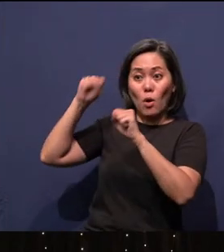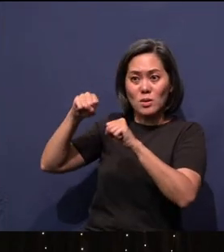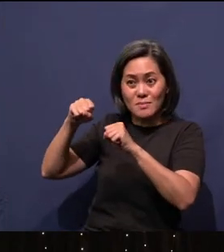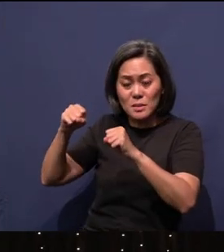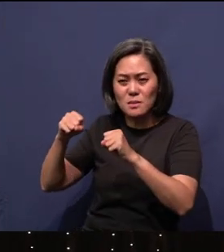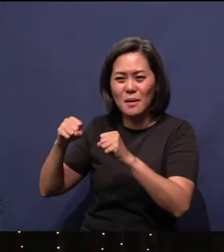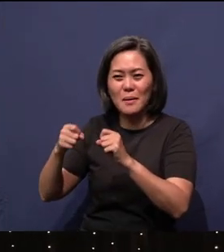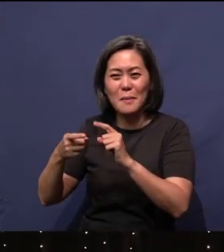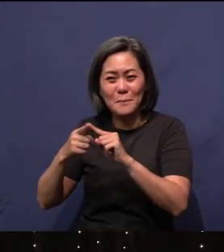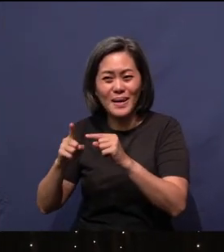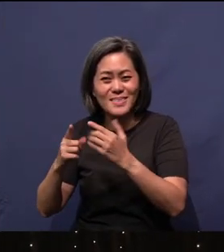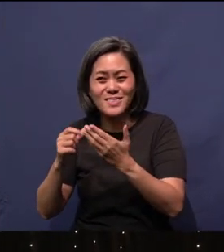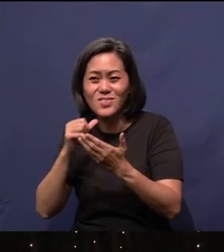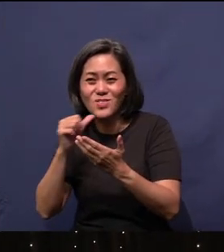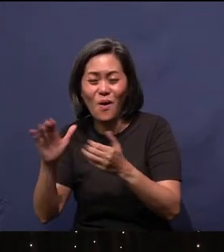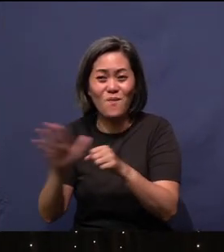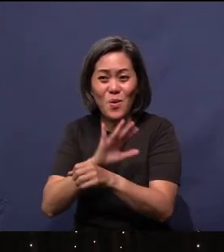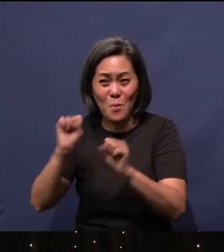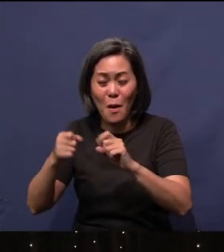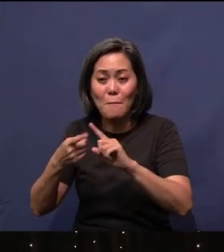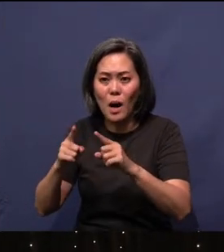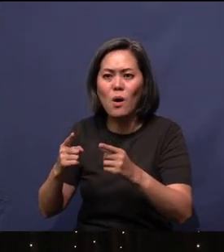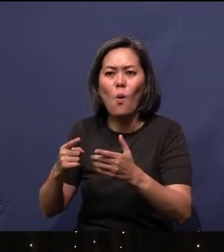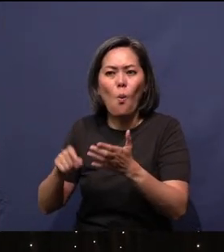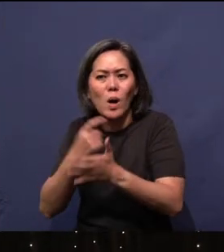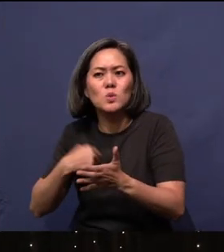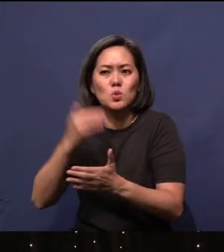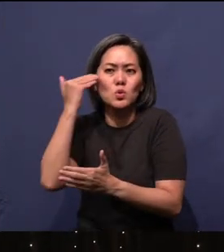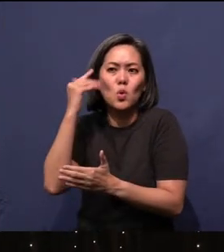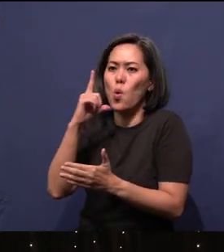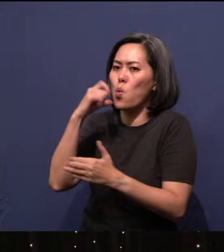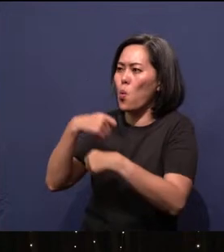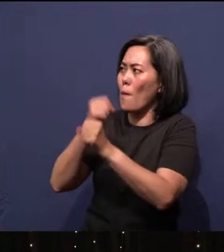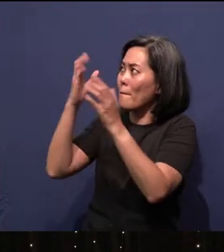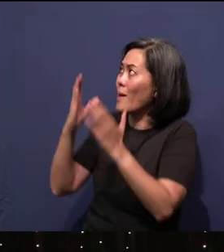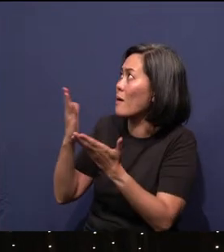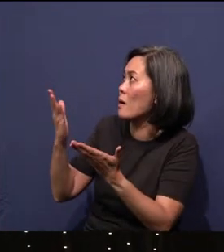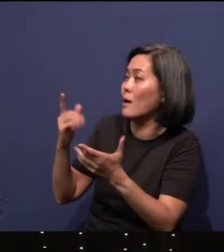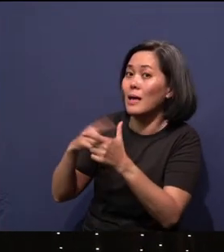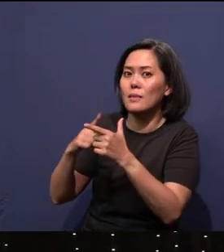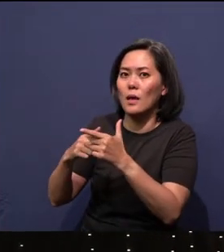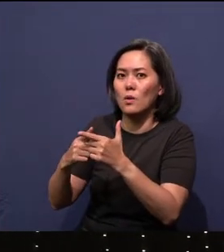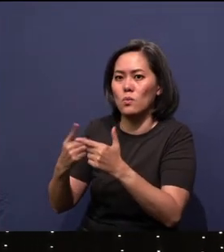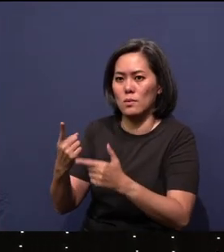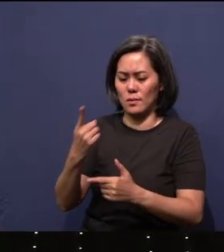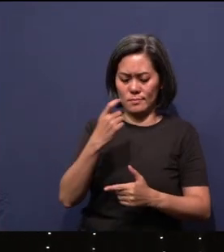And once we know who our Maker is, then that asks the question: Who are we? Because